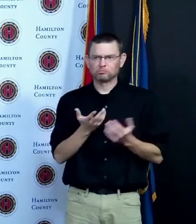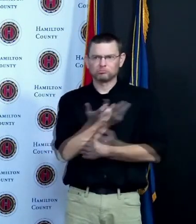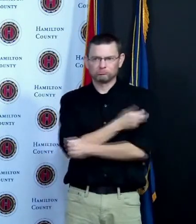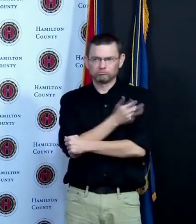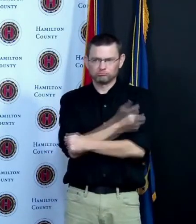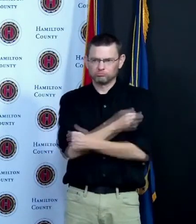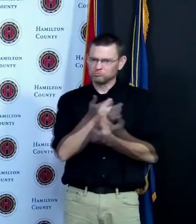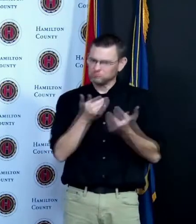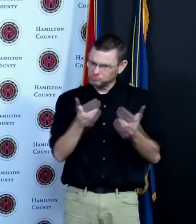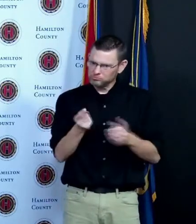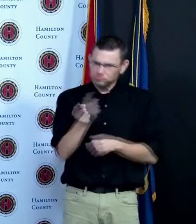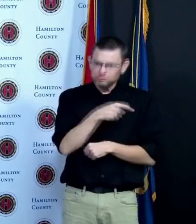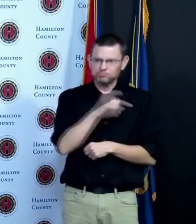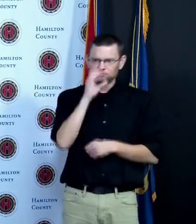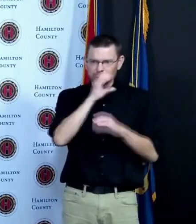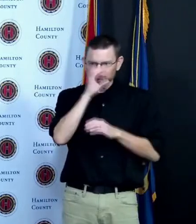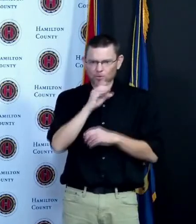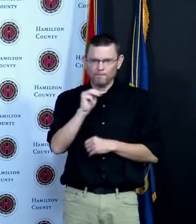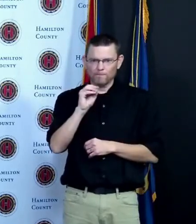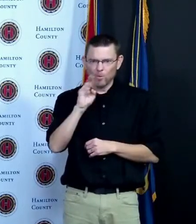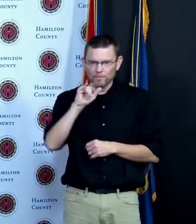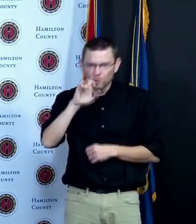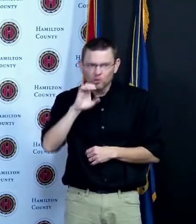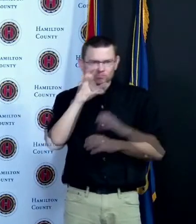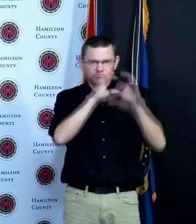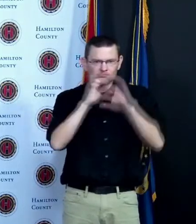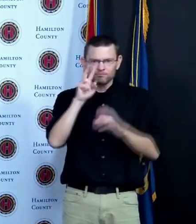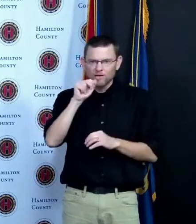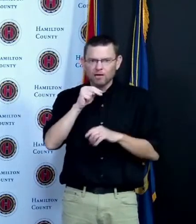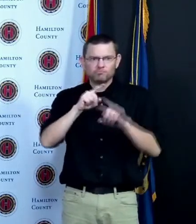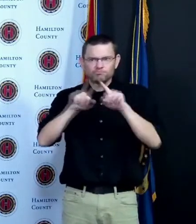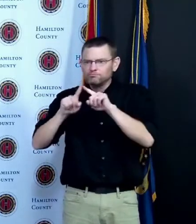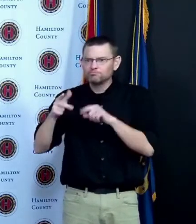of getting vaccinated and how safe it is to get vaccinated thank you very much